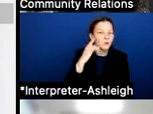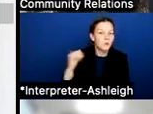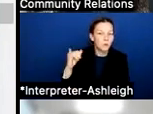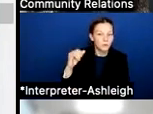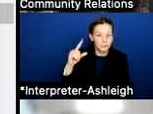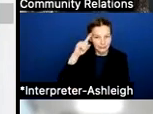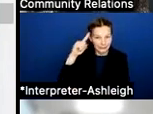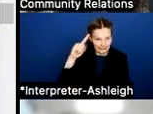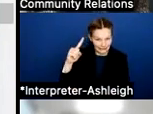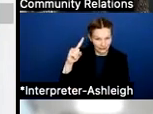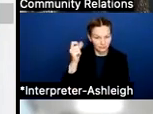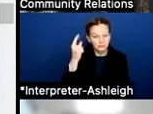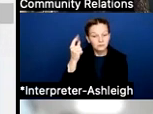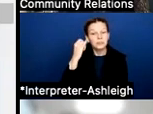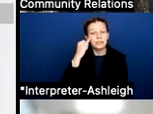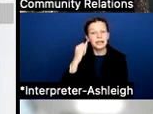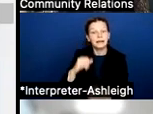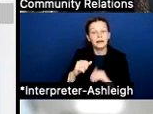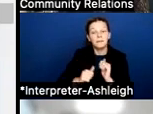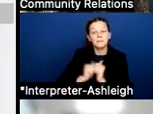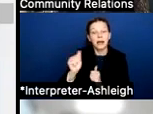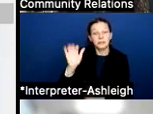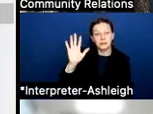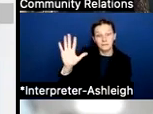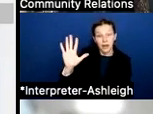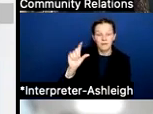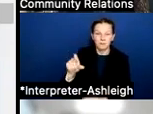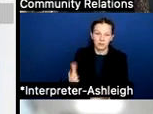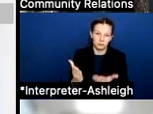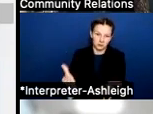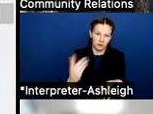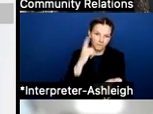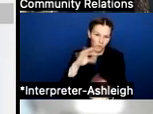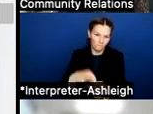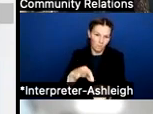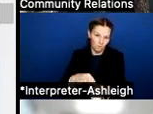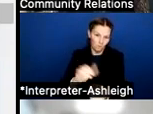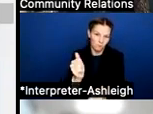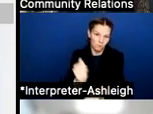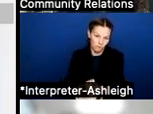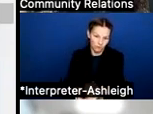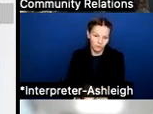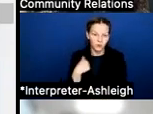you have to take it to the voters to get their approval. So currently, Round Rock ISD has the five golden pennies.